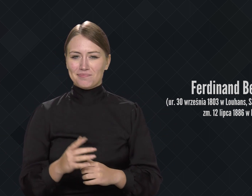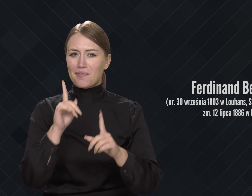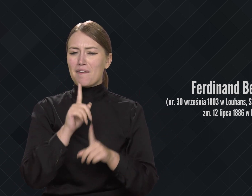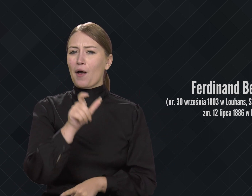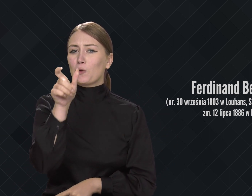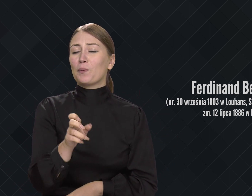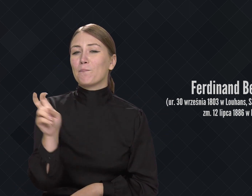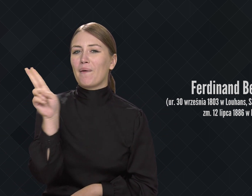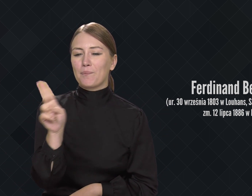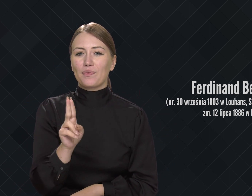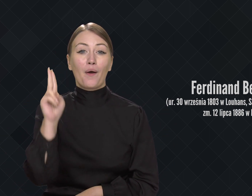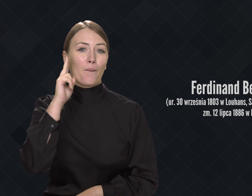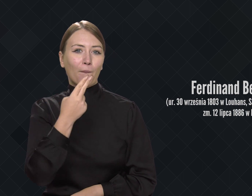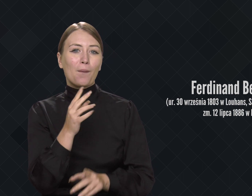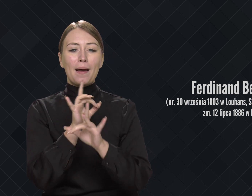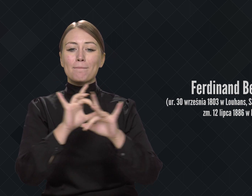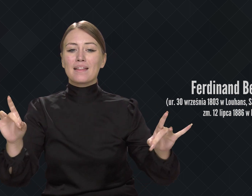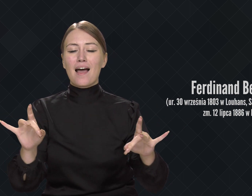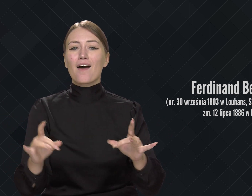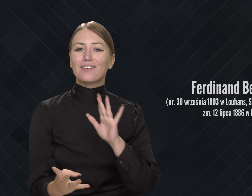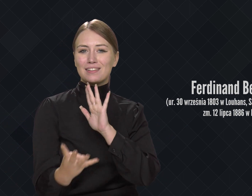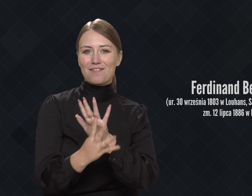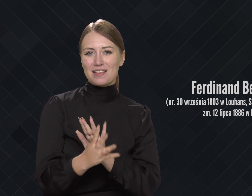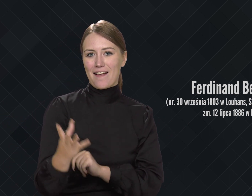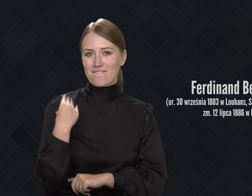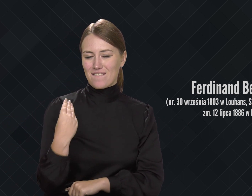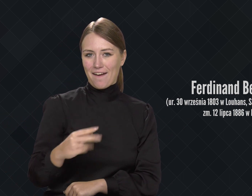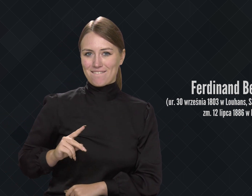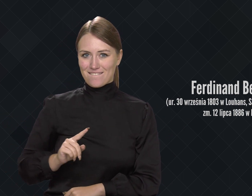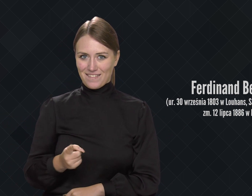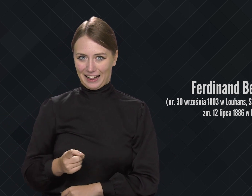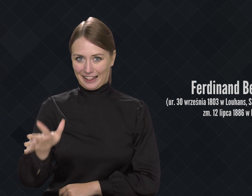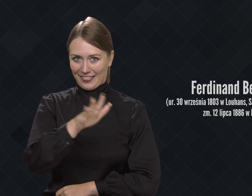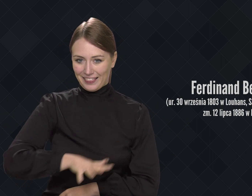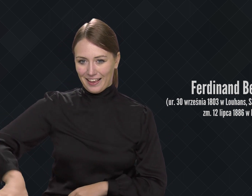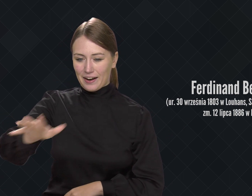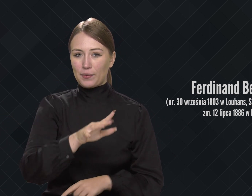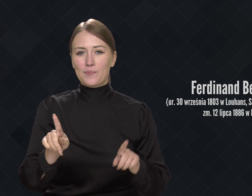He was a deaf educator in 19th-century France.